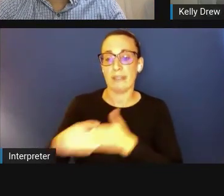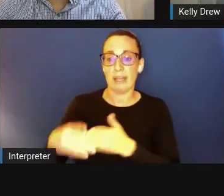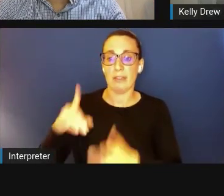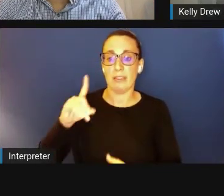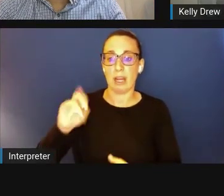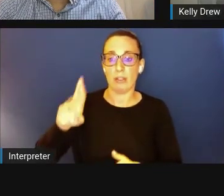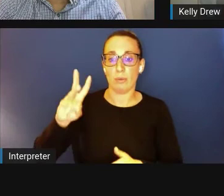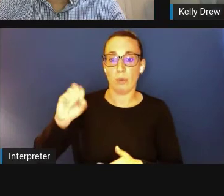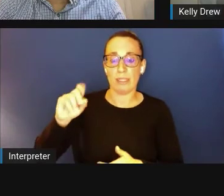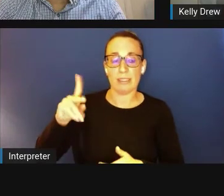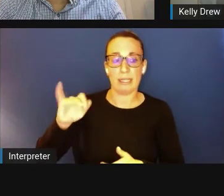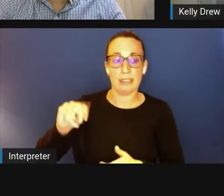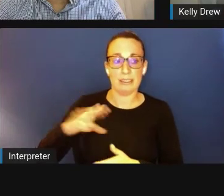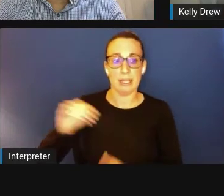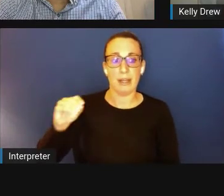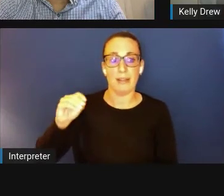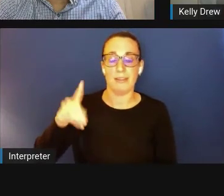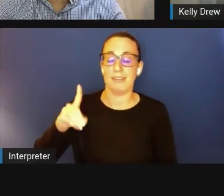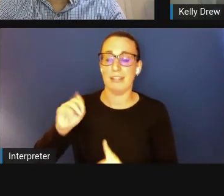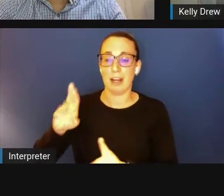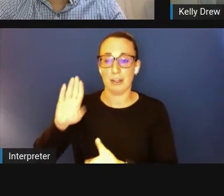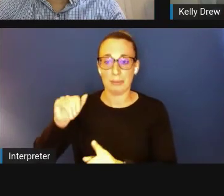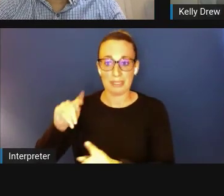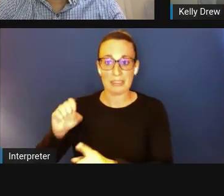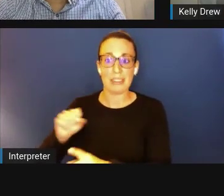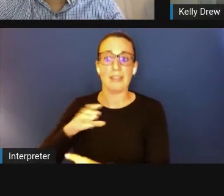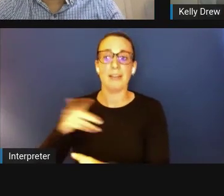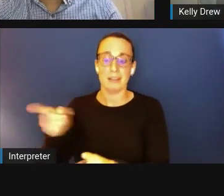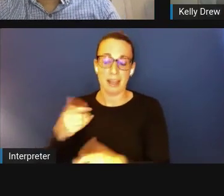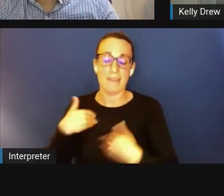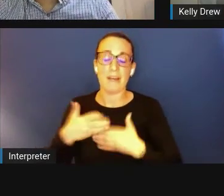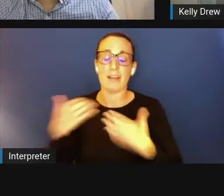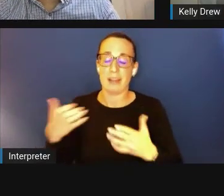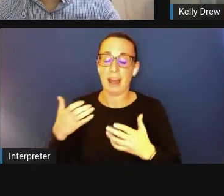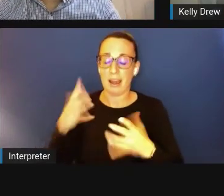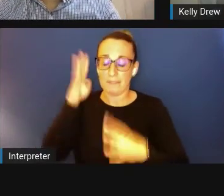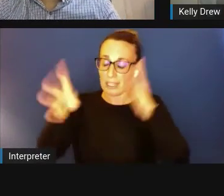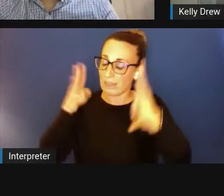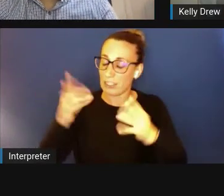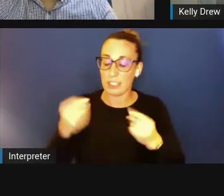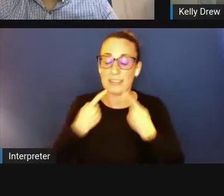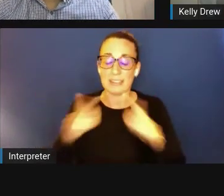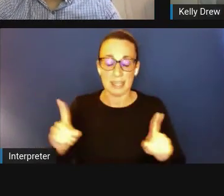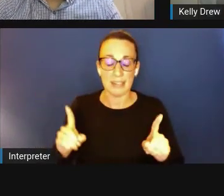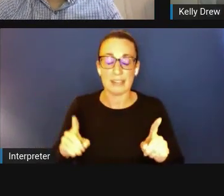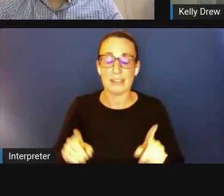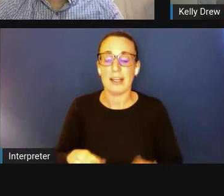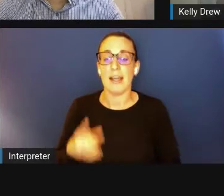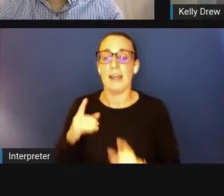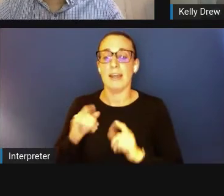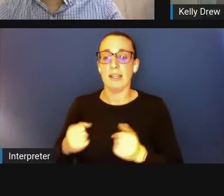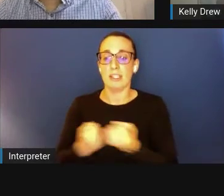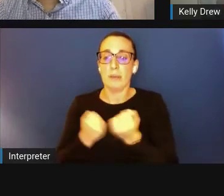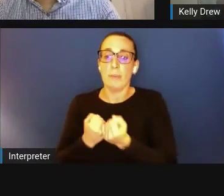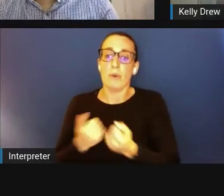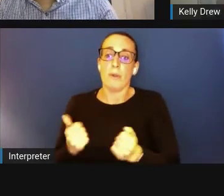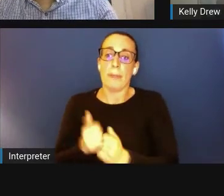who both have had a whole lot of commercialization success and have supported me through my journey of leadership in innovation.